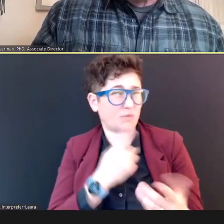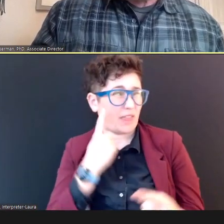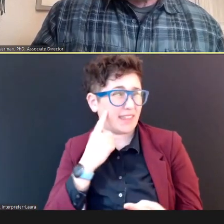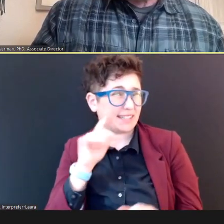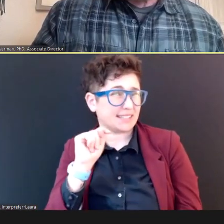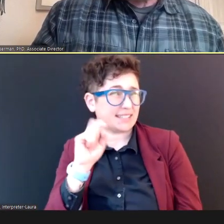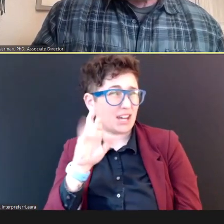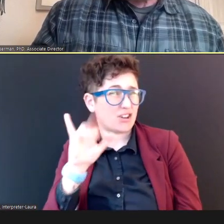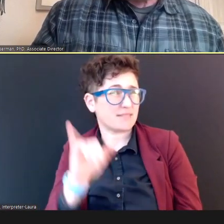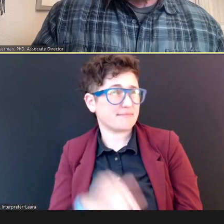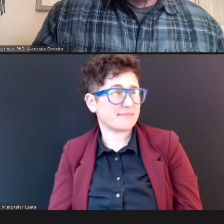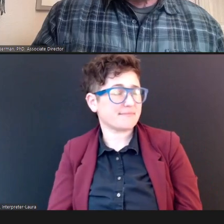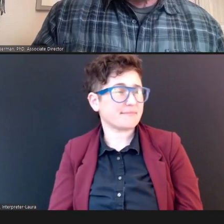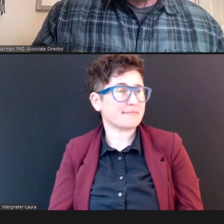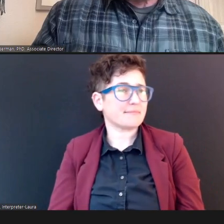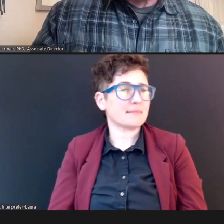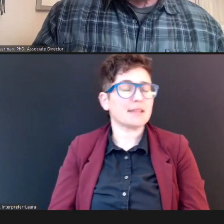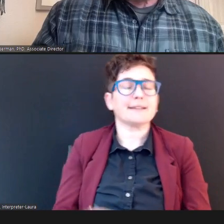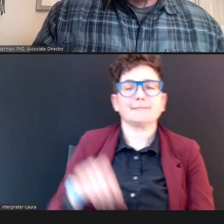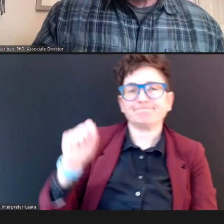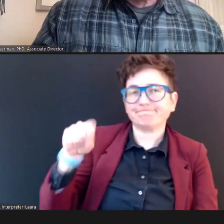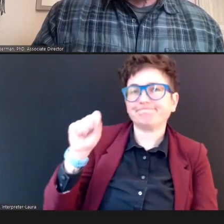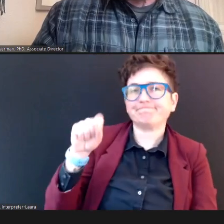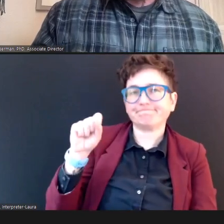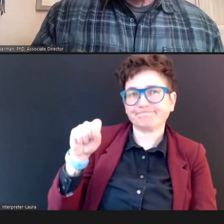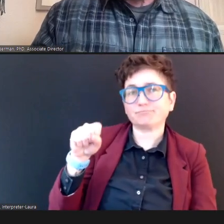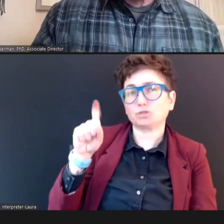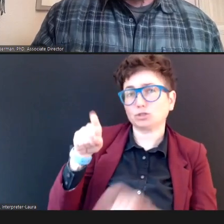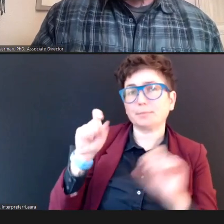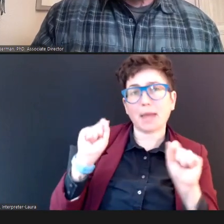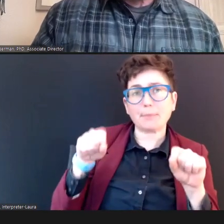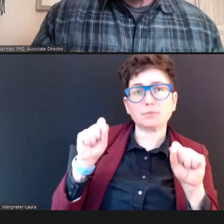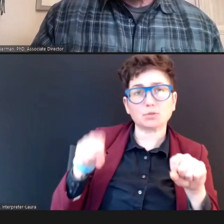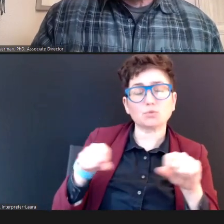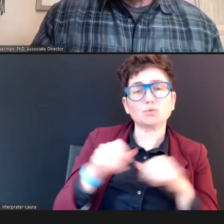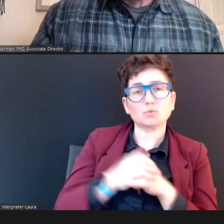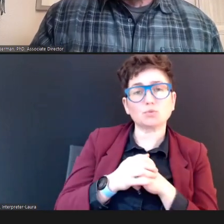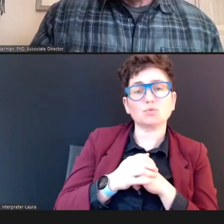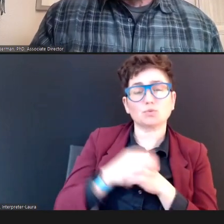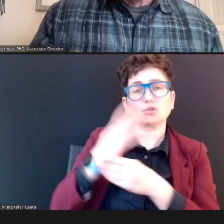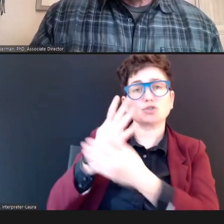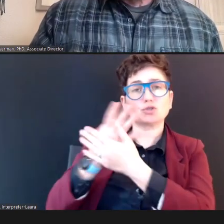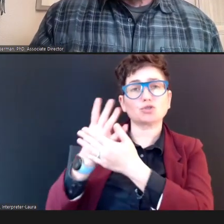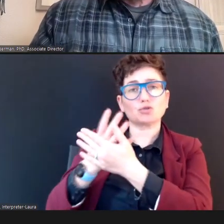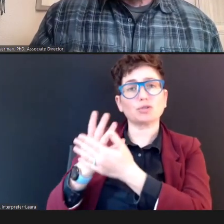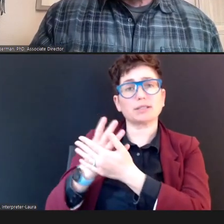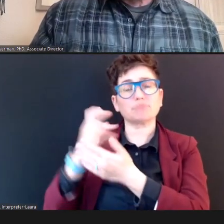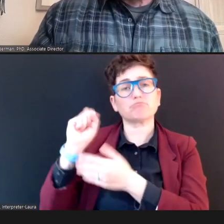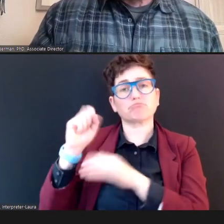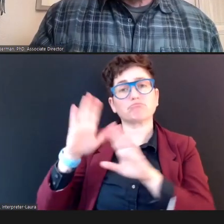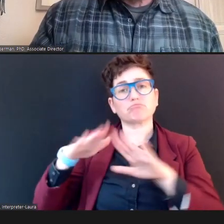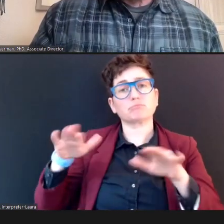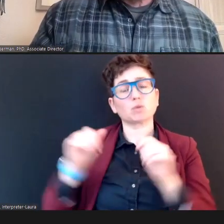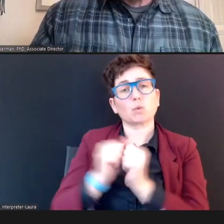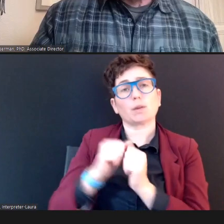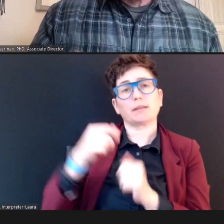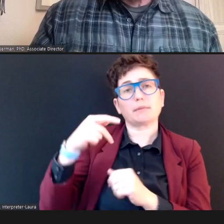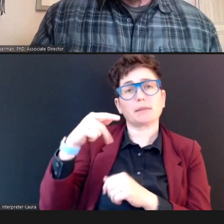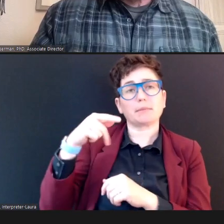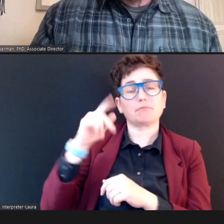Terry Foust, AuD, CCC-A/SLP: Yeah, you should be able to screen children with P tubes, actually, just like you would any other